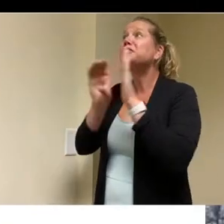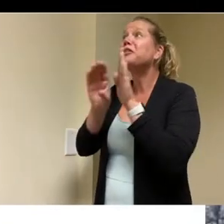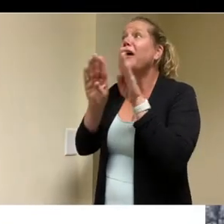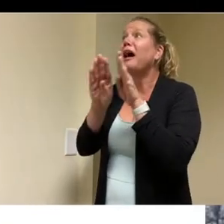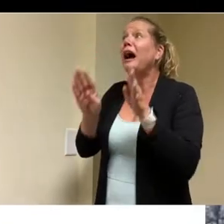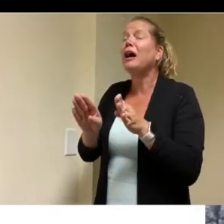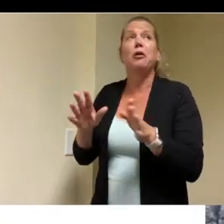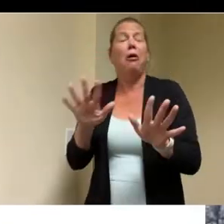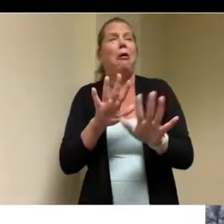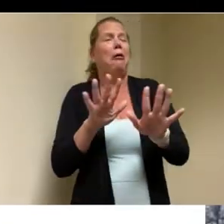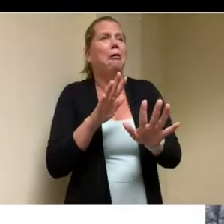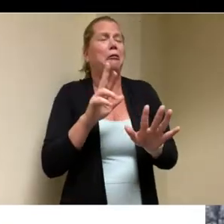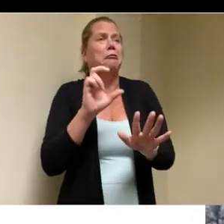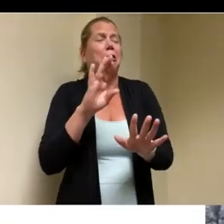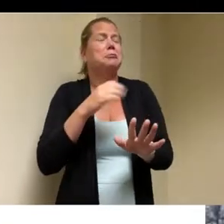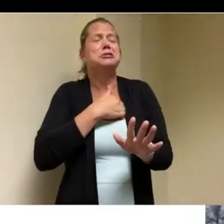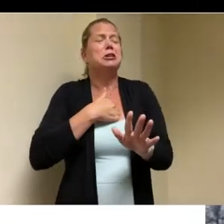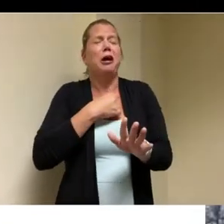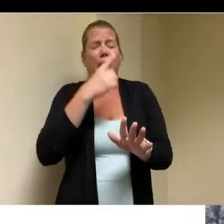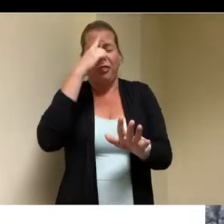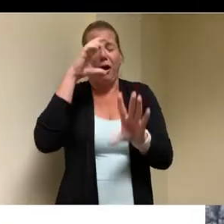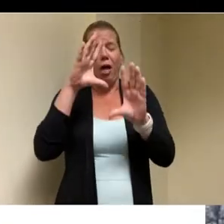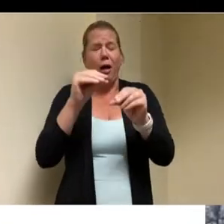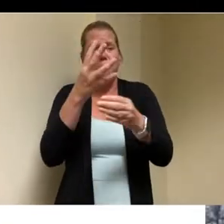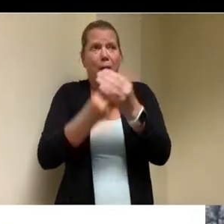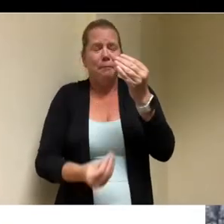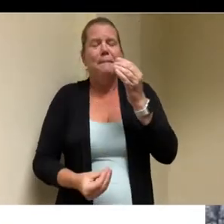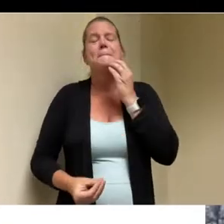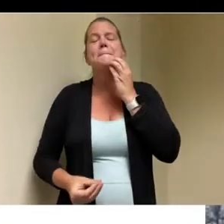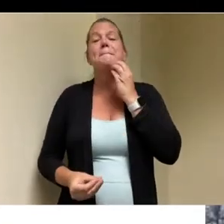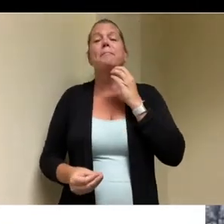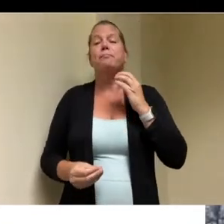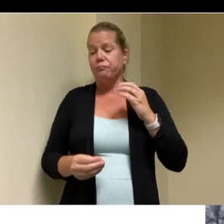i thought i lost you for a second uh so this rear lot uh of the property was